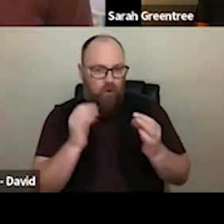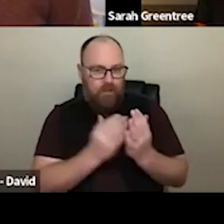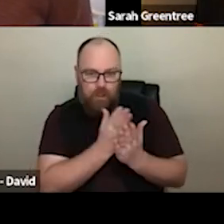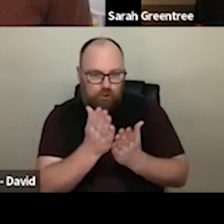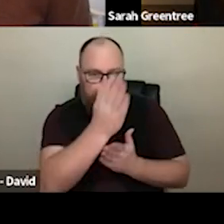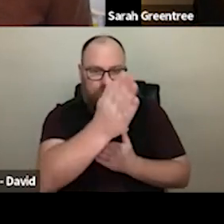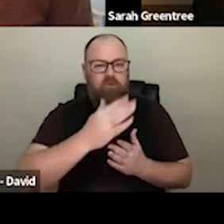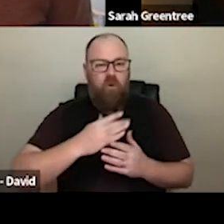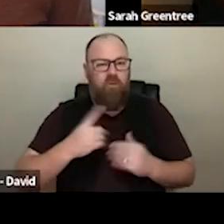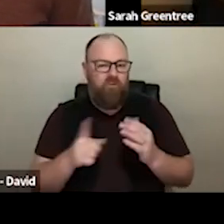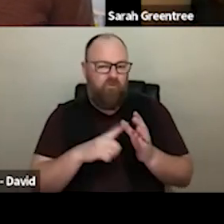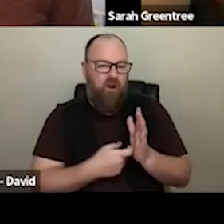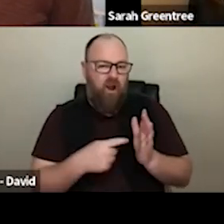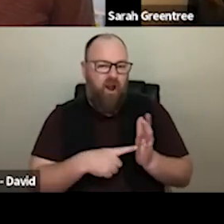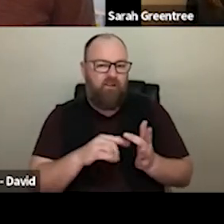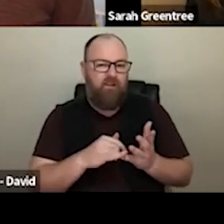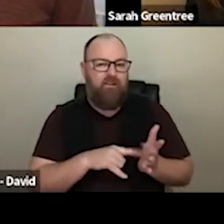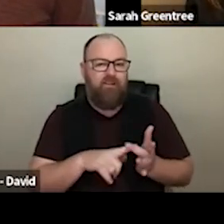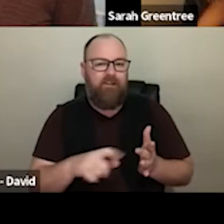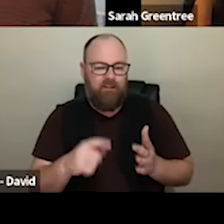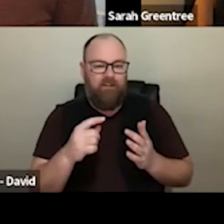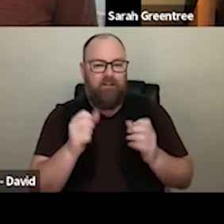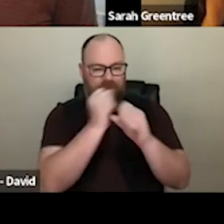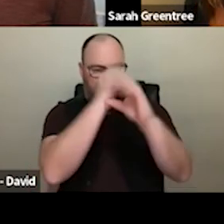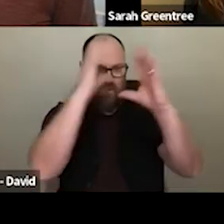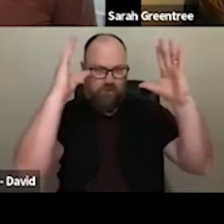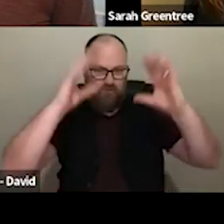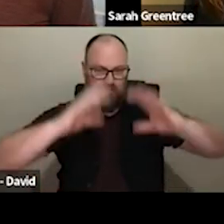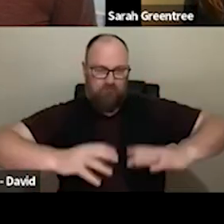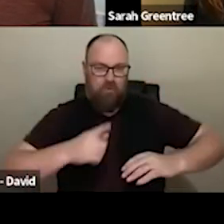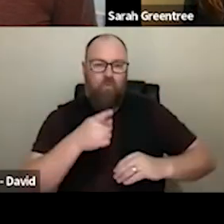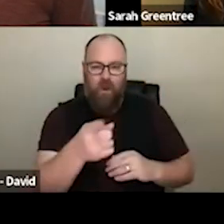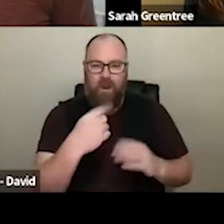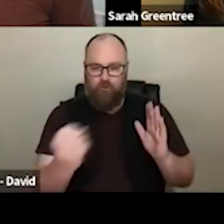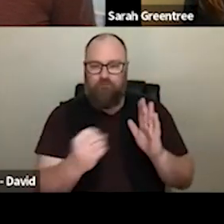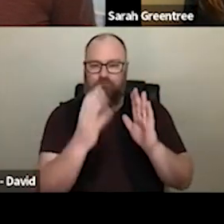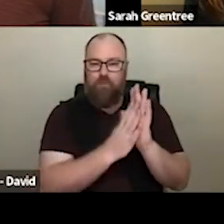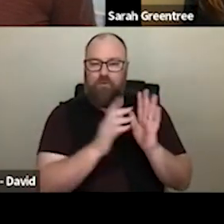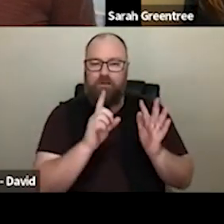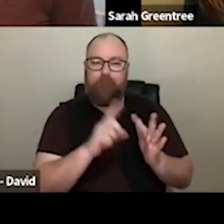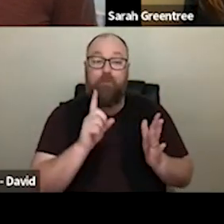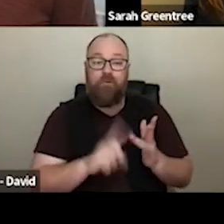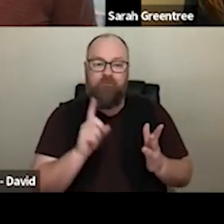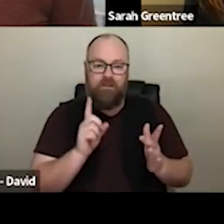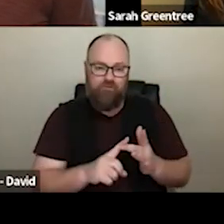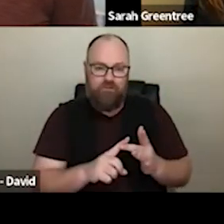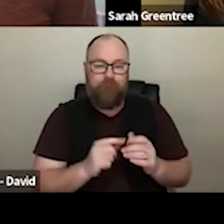you put forward in the expression of interest so that would be my response not necessarily a history of support from